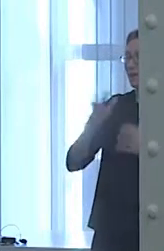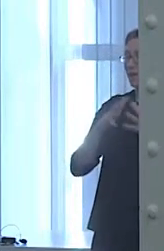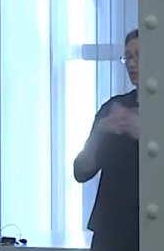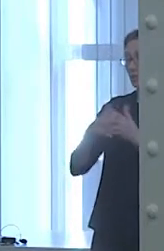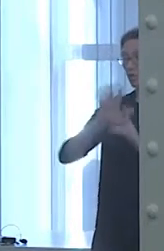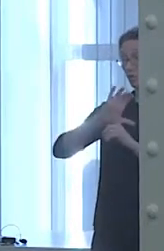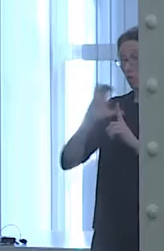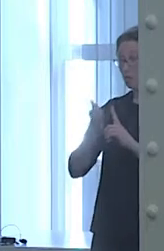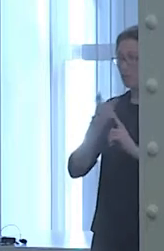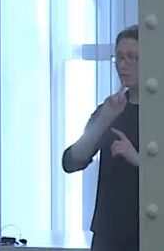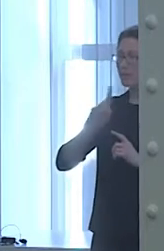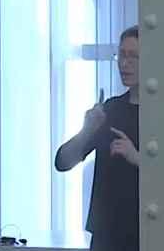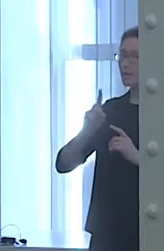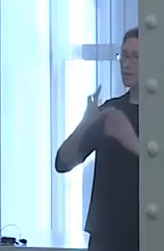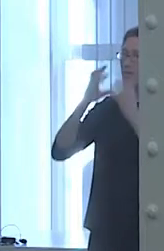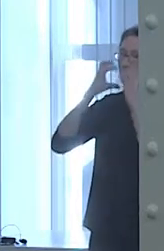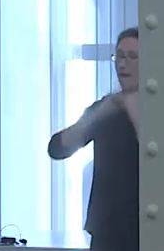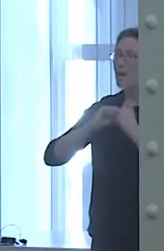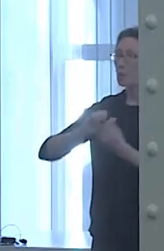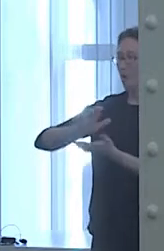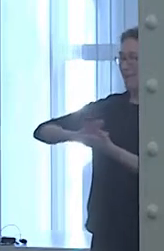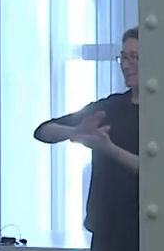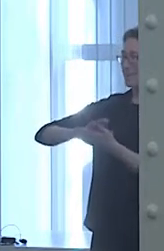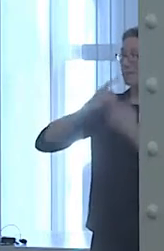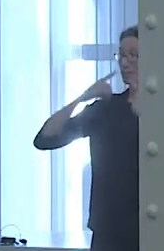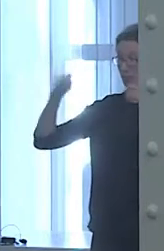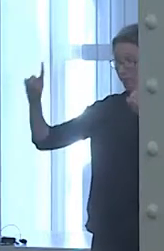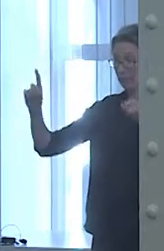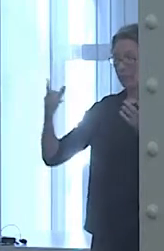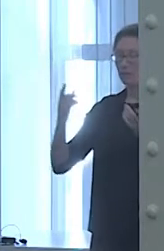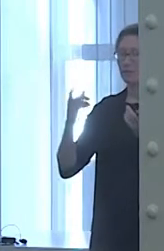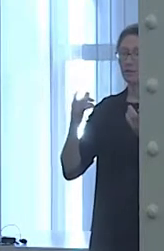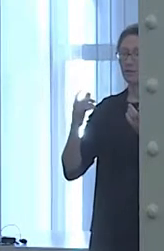we often confuse feeling well with doing well.